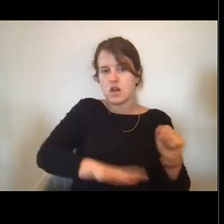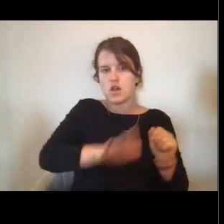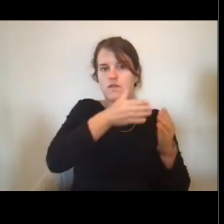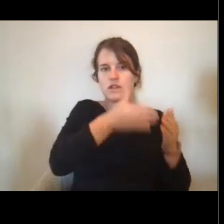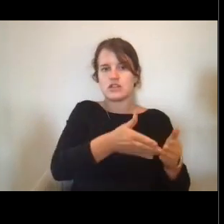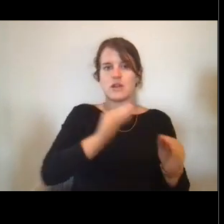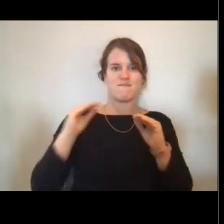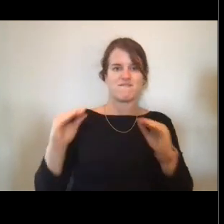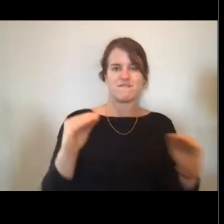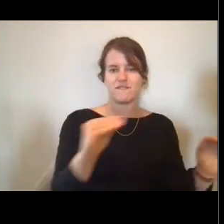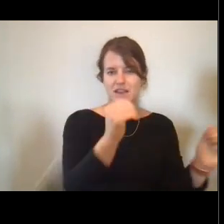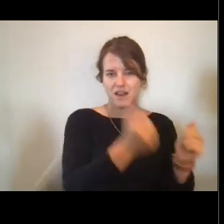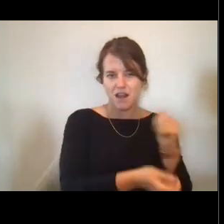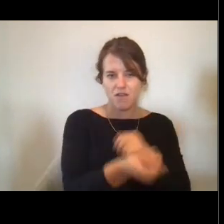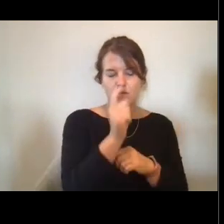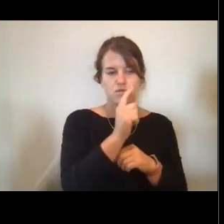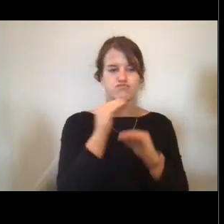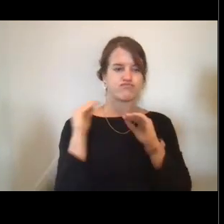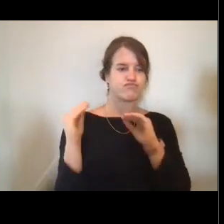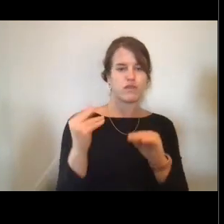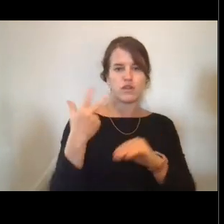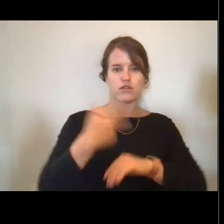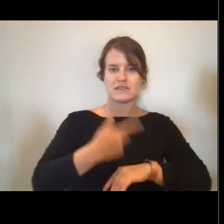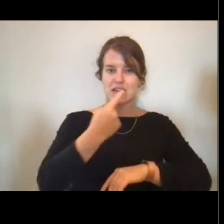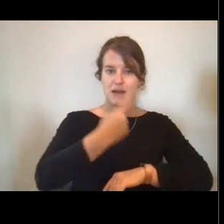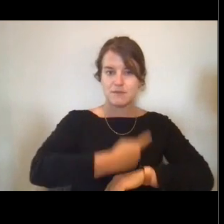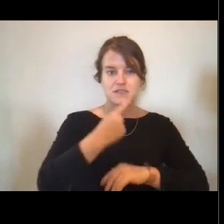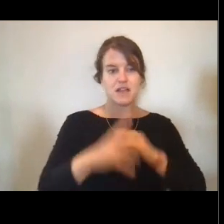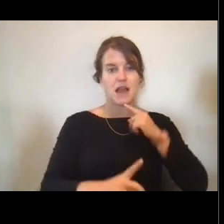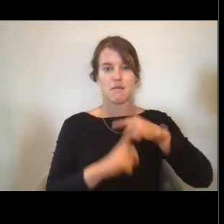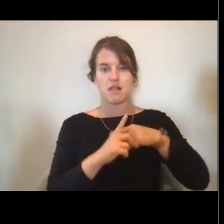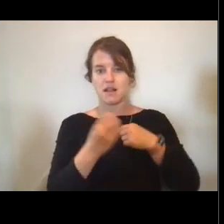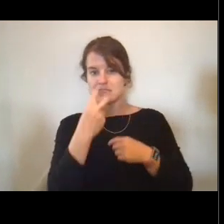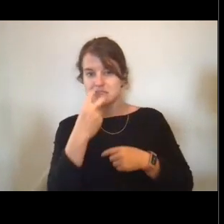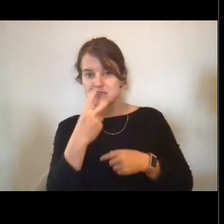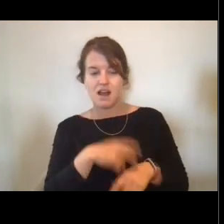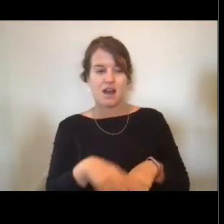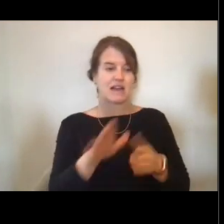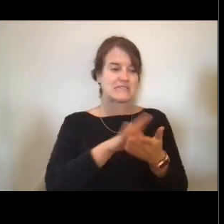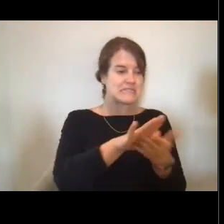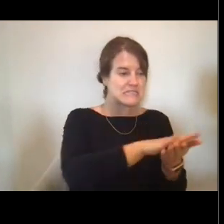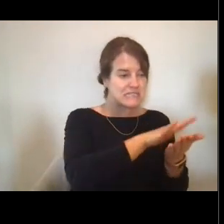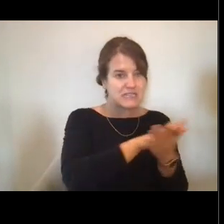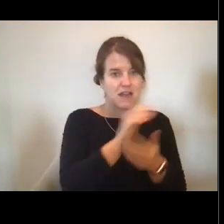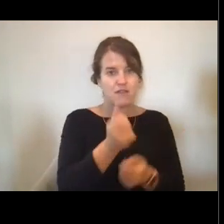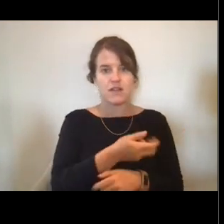three meals a day plus snacks, keeping everything clean, doing the laundry.